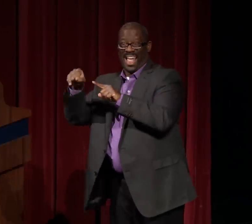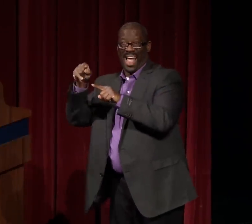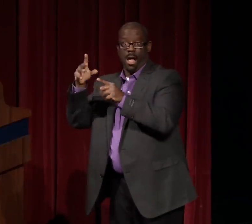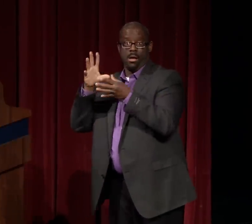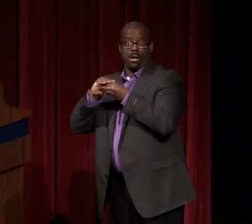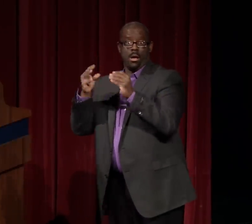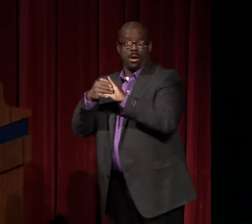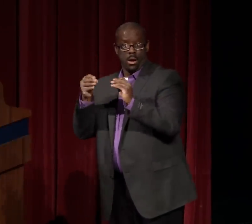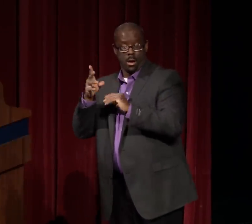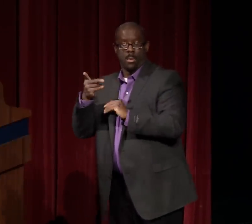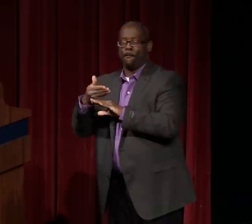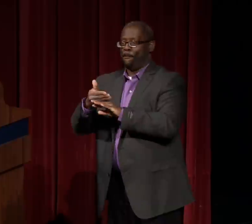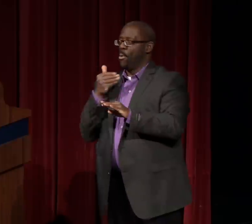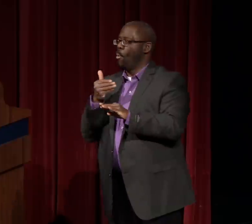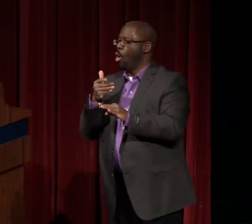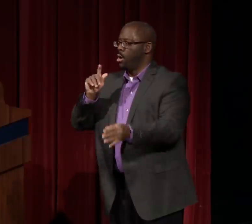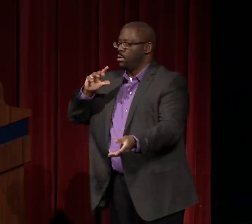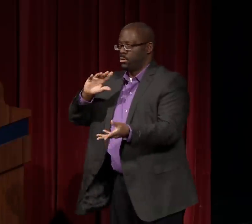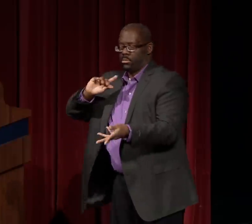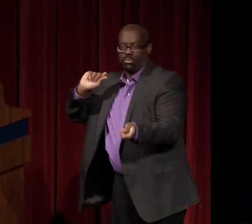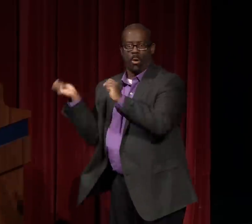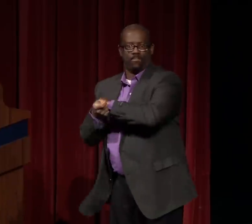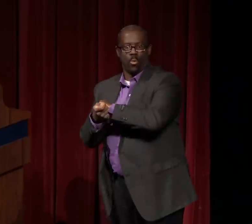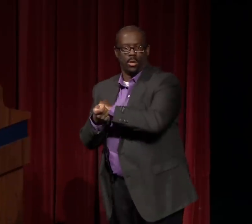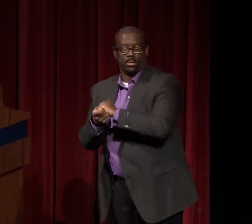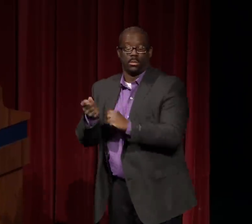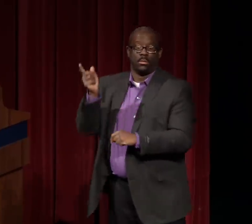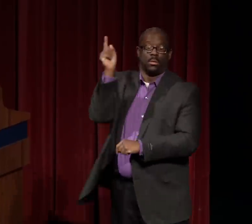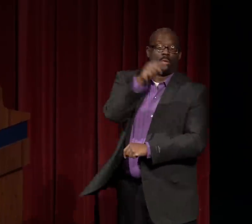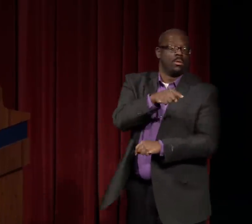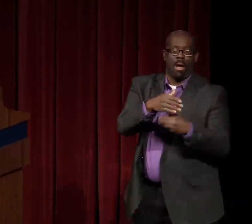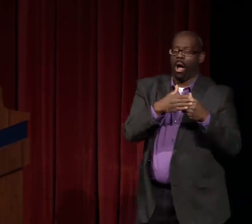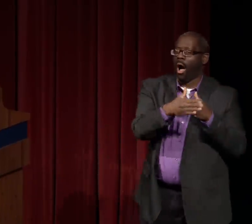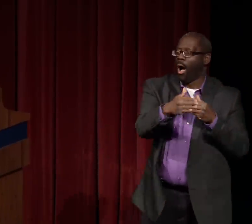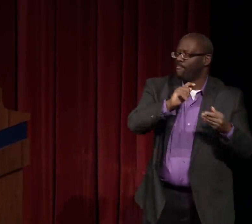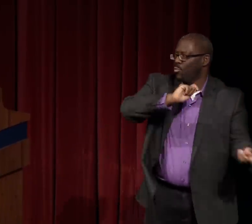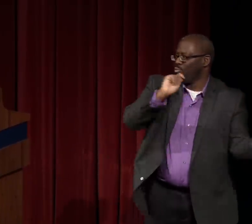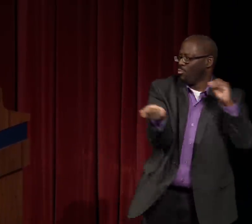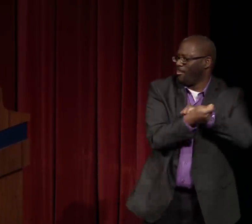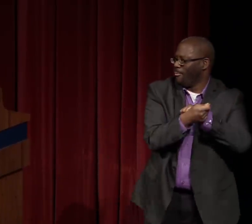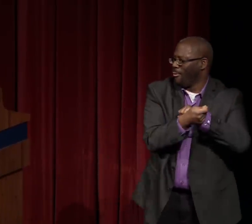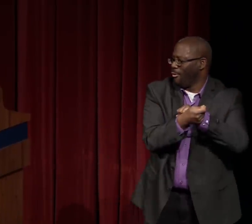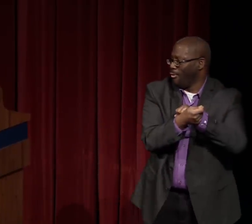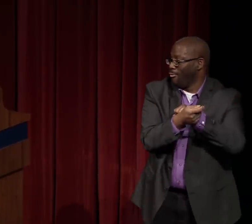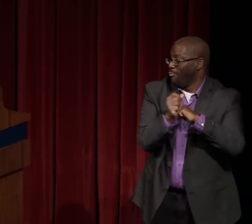The first story happened before her transformation